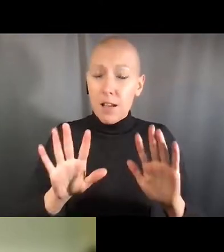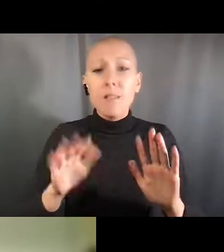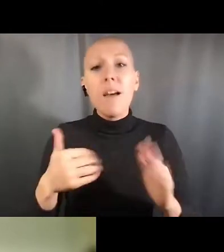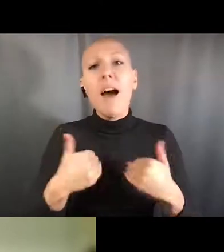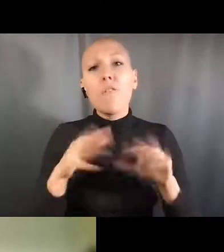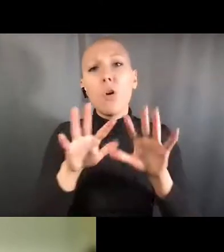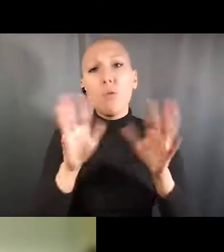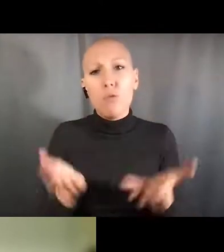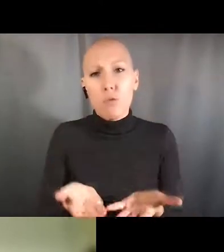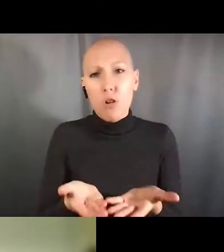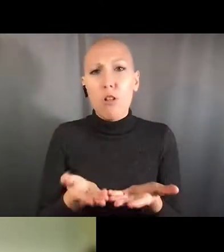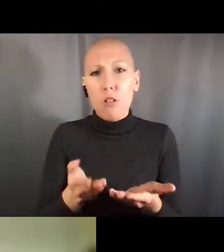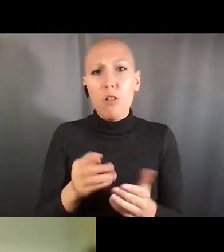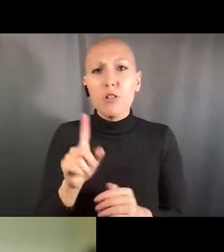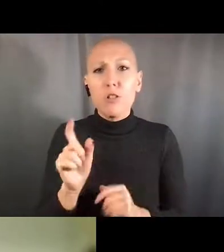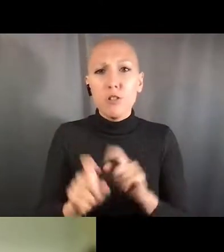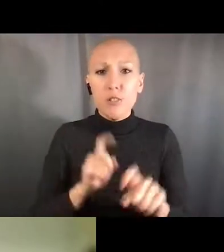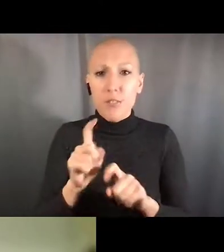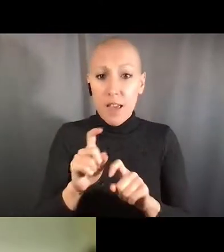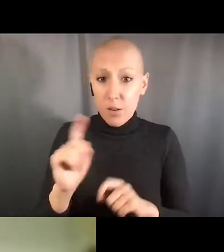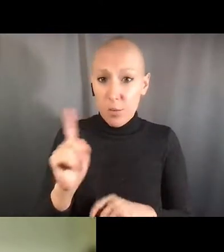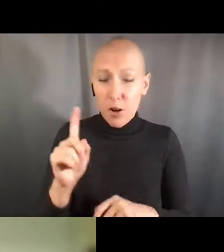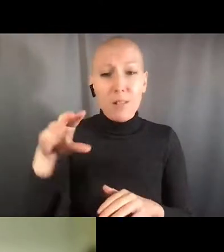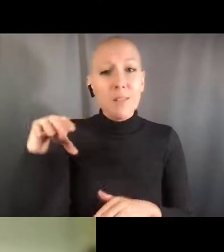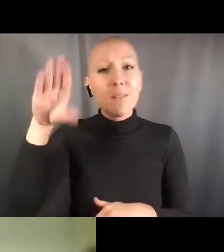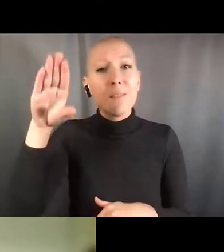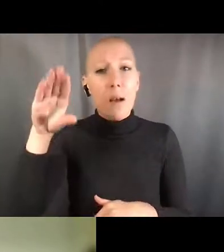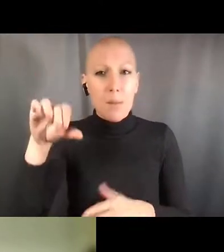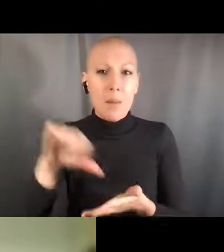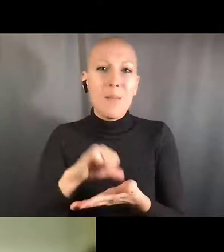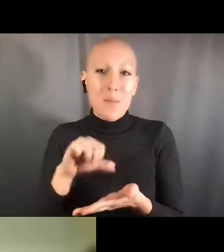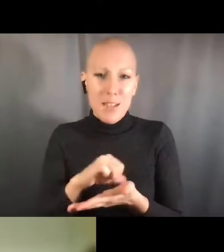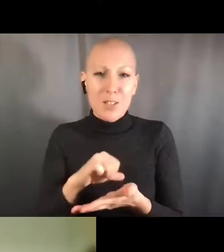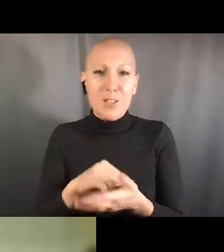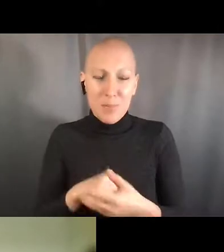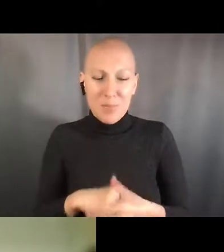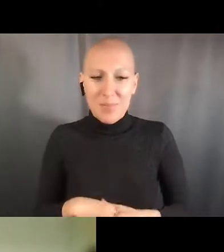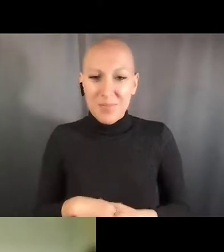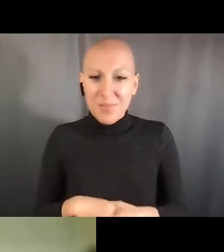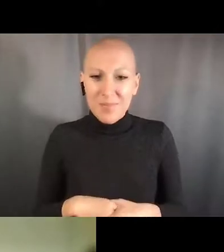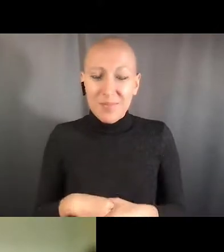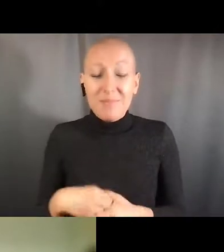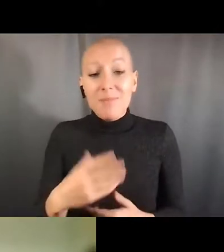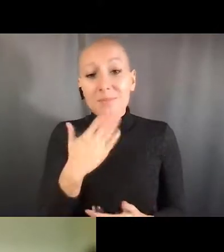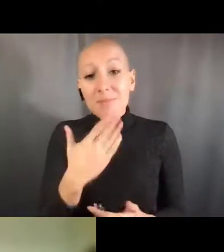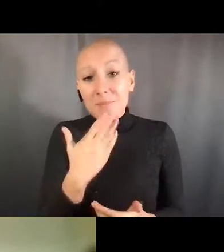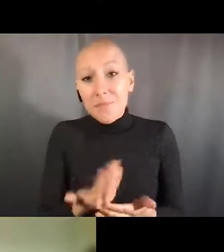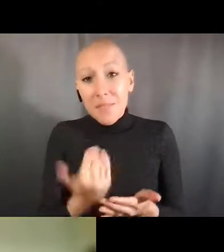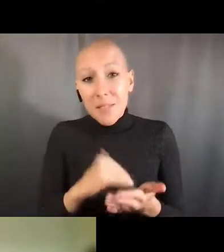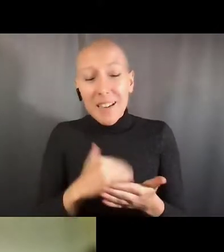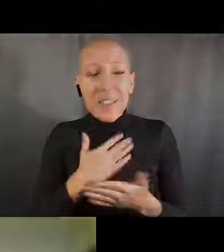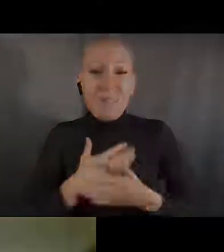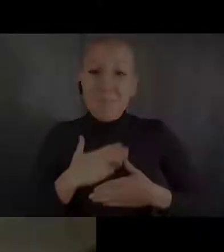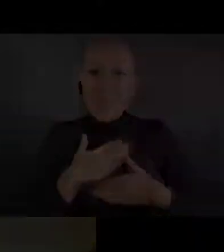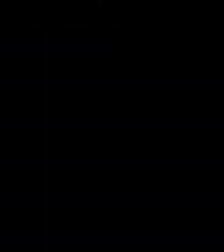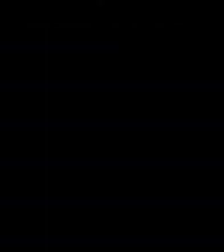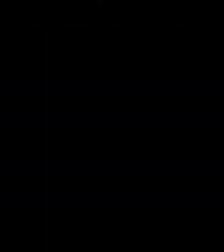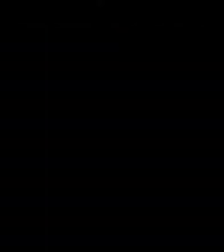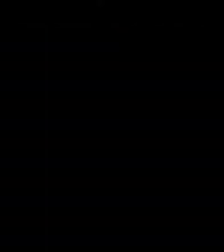is to contact the UC Center and discuss where the holes are. I know that Craig Merlic, he's not limited by any means just to chemistry,